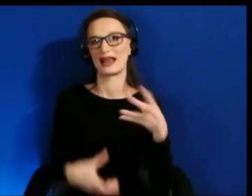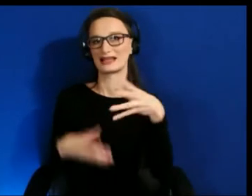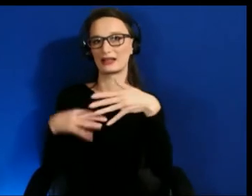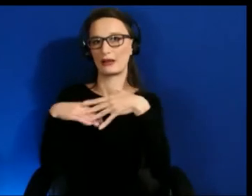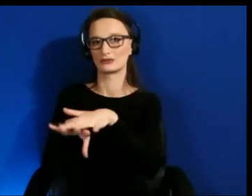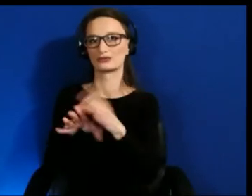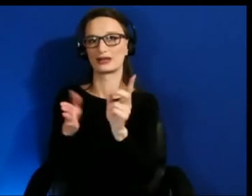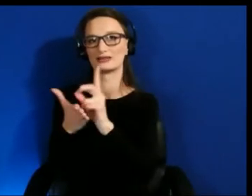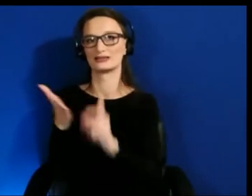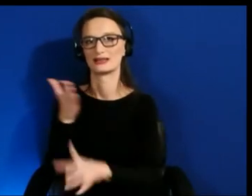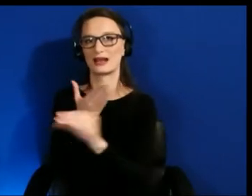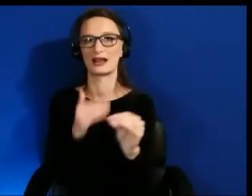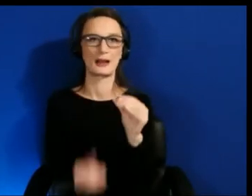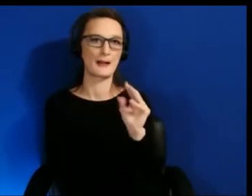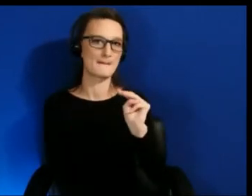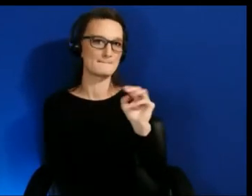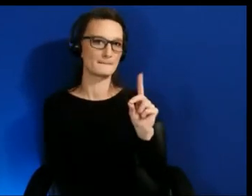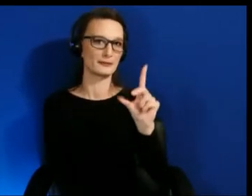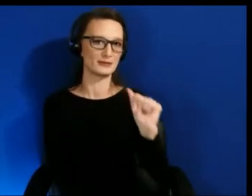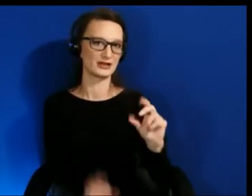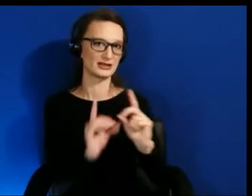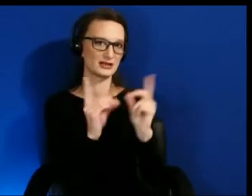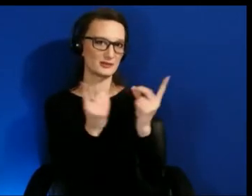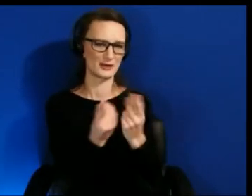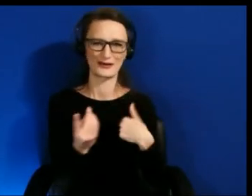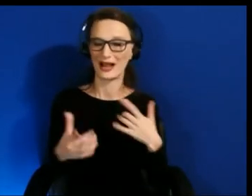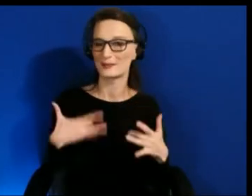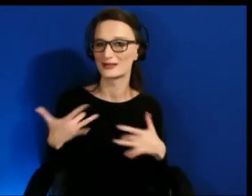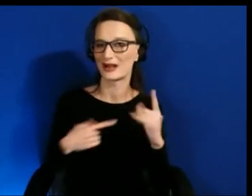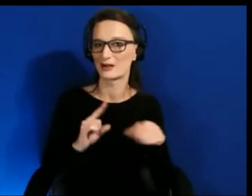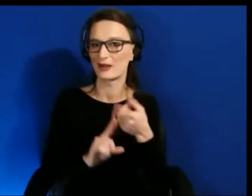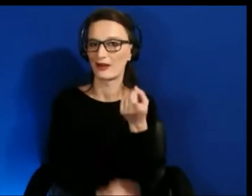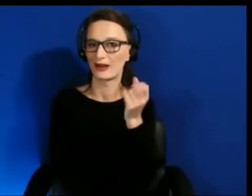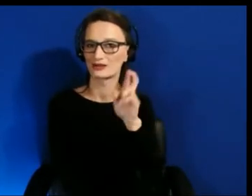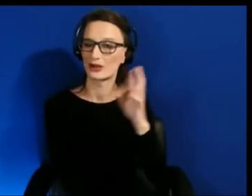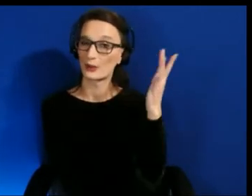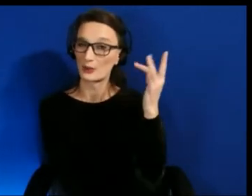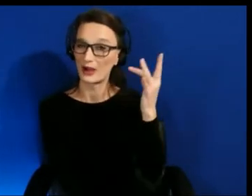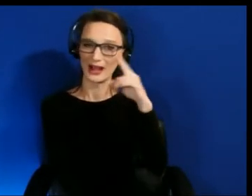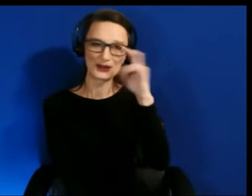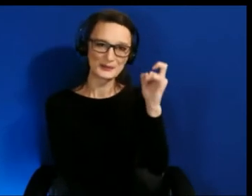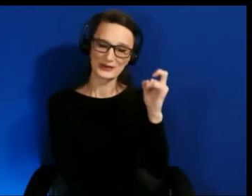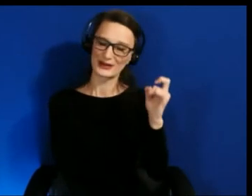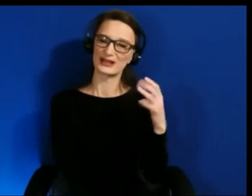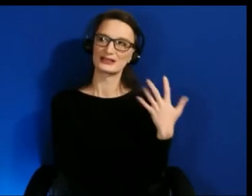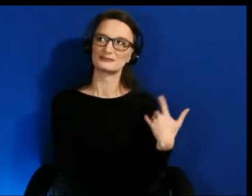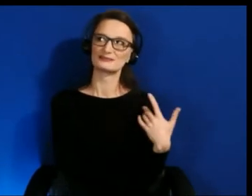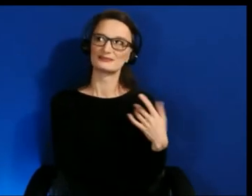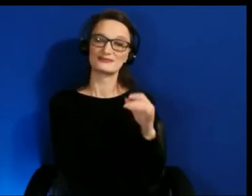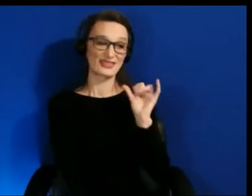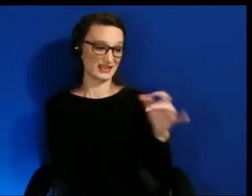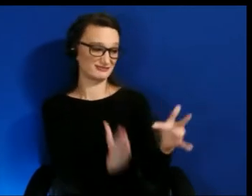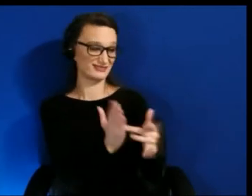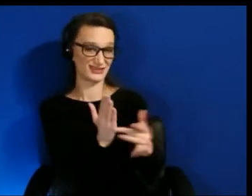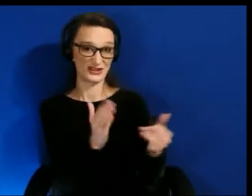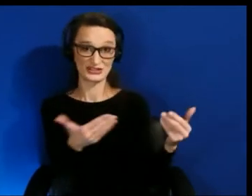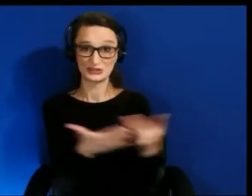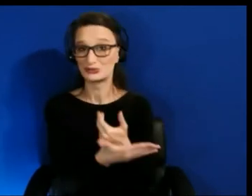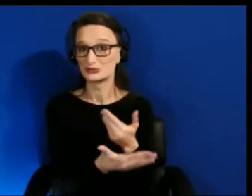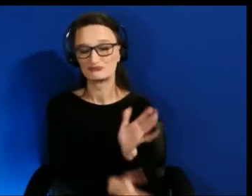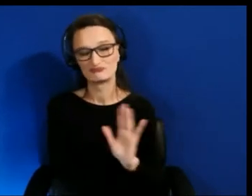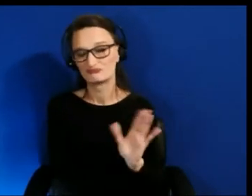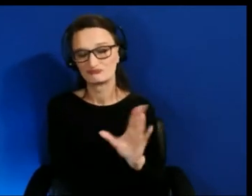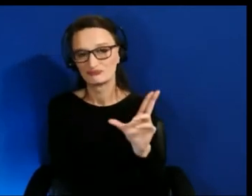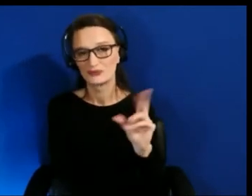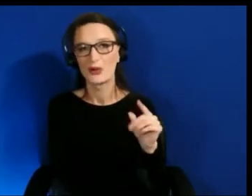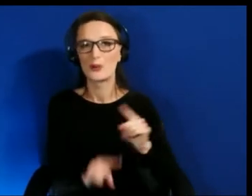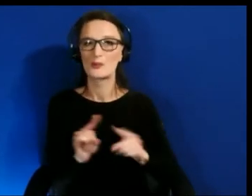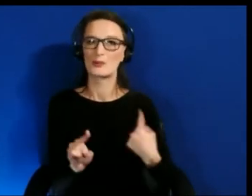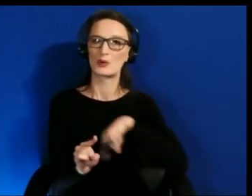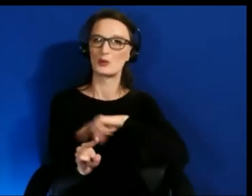What excites me about XR is that it's not a new technology but we are making such advances